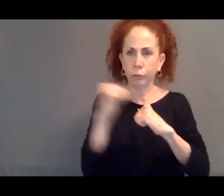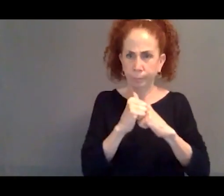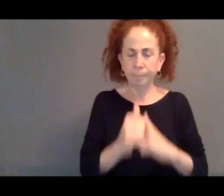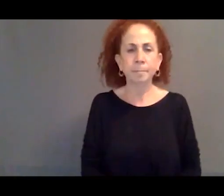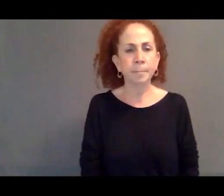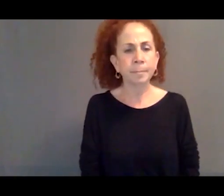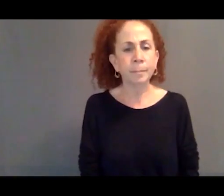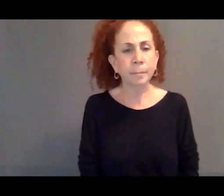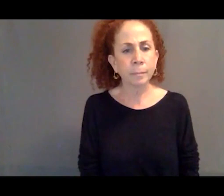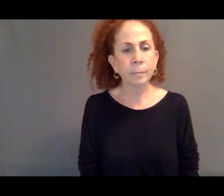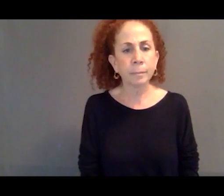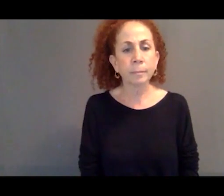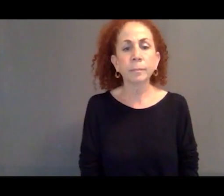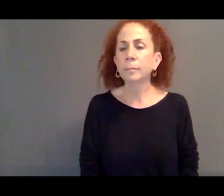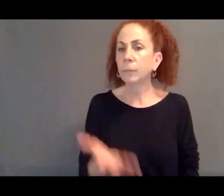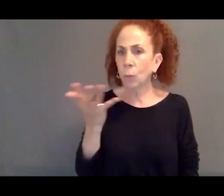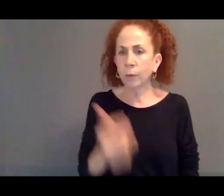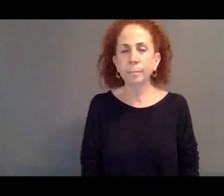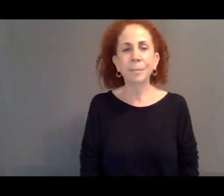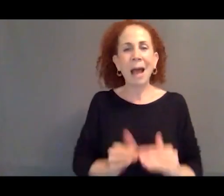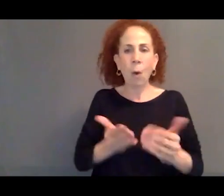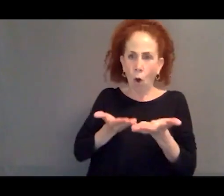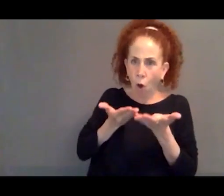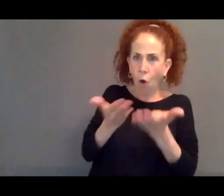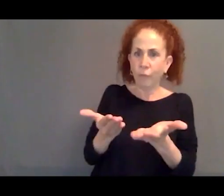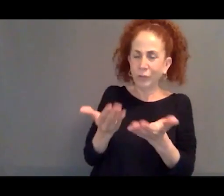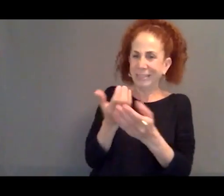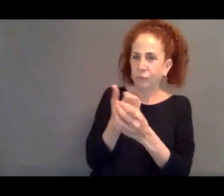of asylum, of offering refuge.